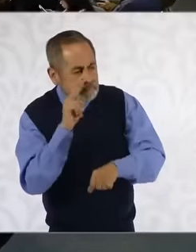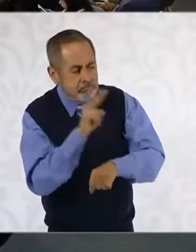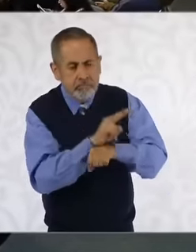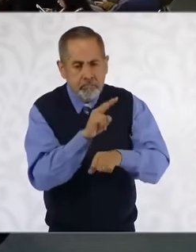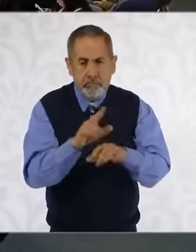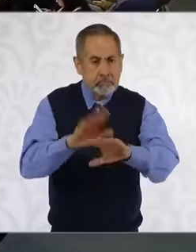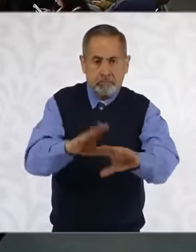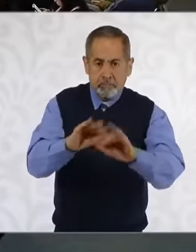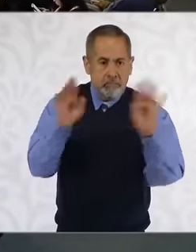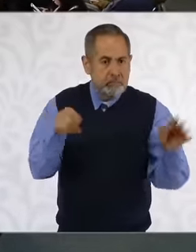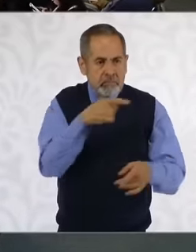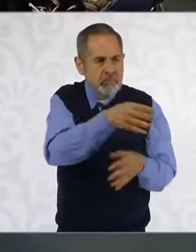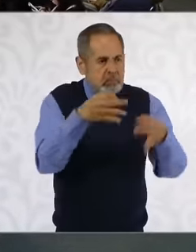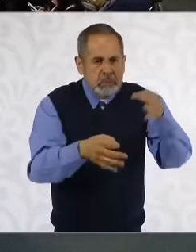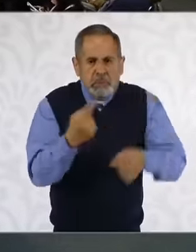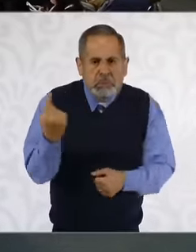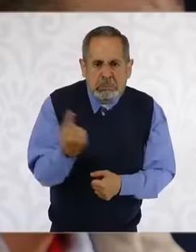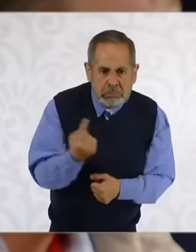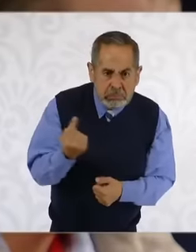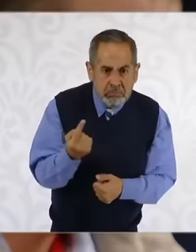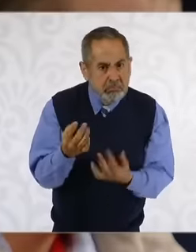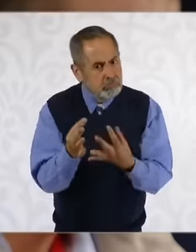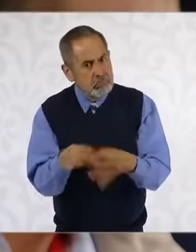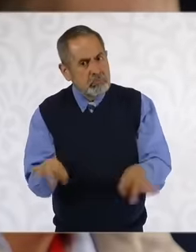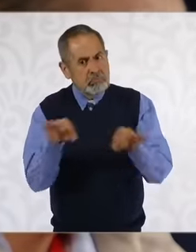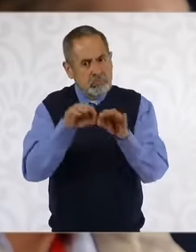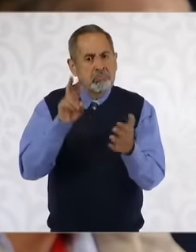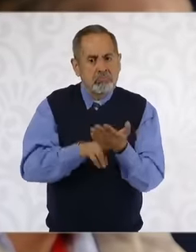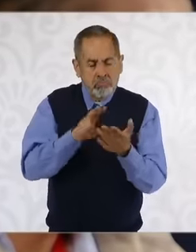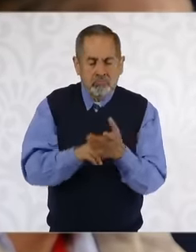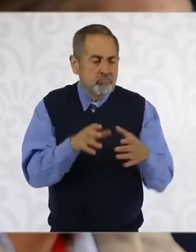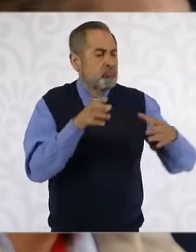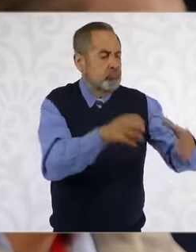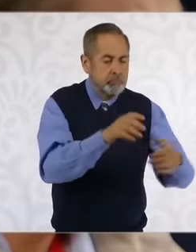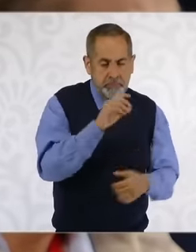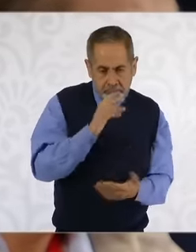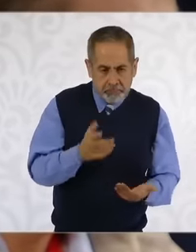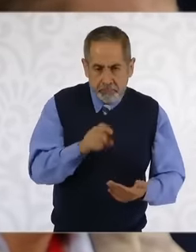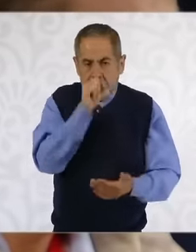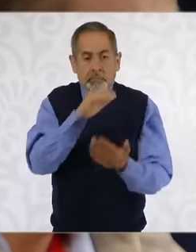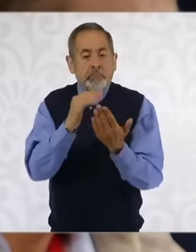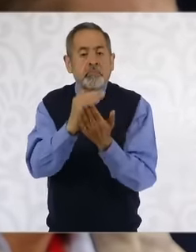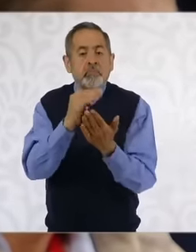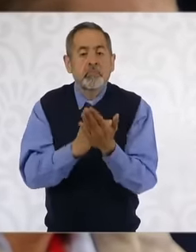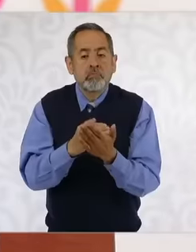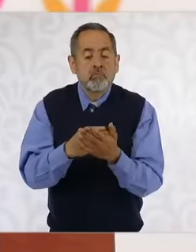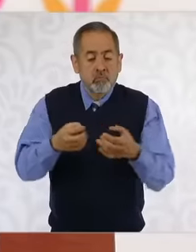it will be very important that there is also the capacity of a judge if he does not agree with what